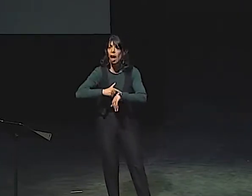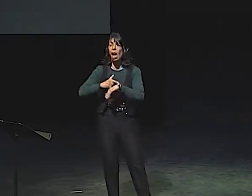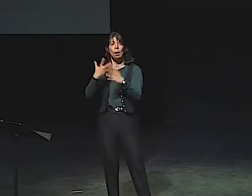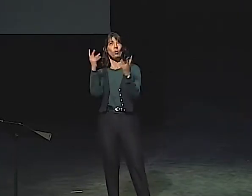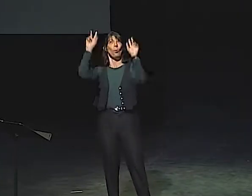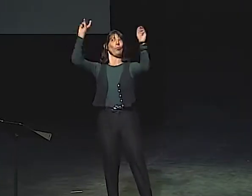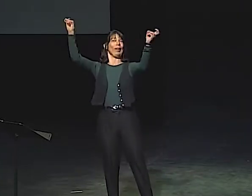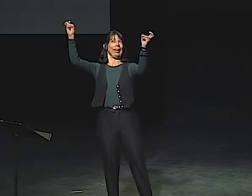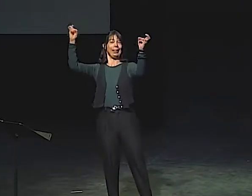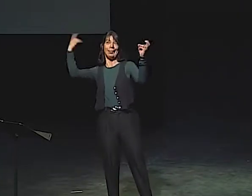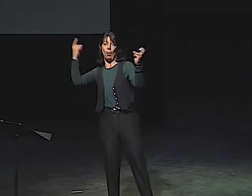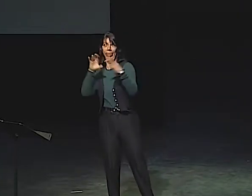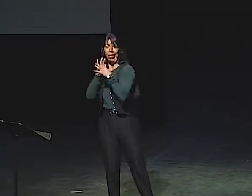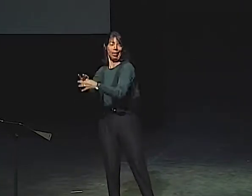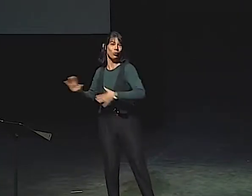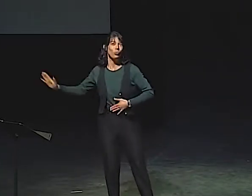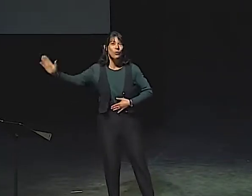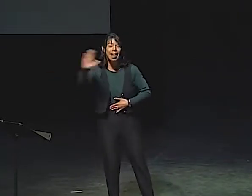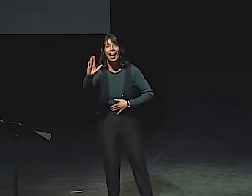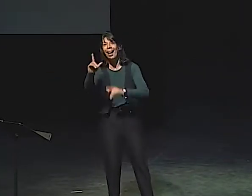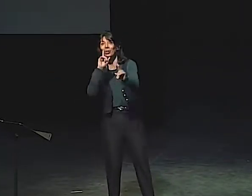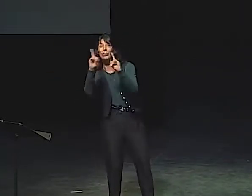I WENT TO A JEWISH CONFERENCE ONE TIME.